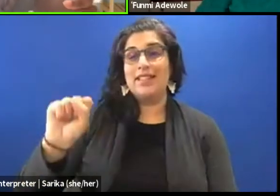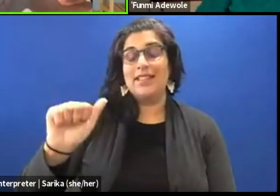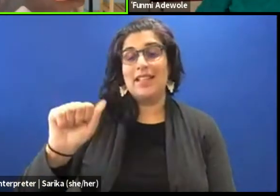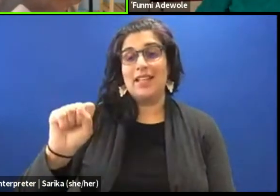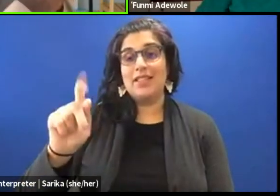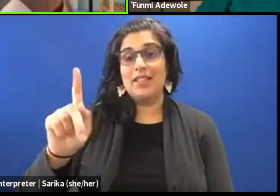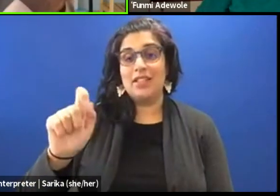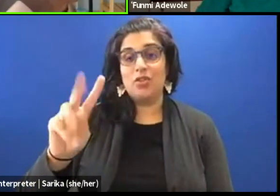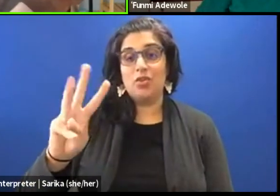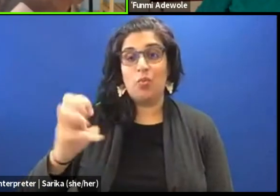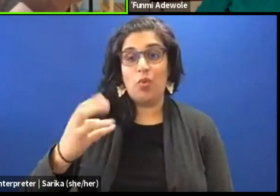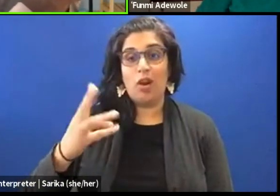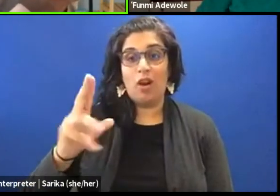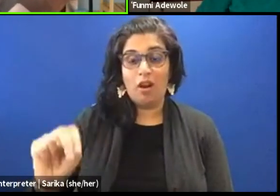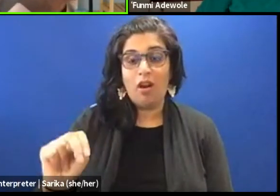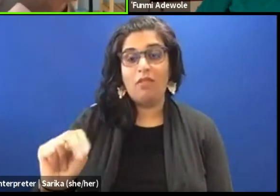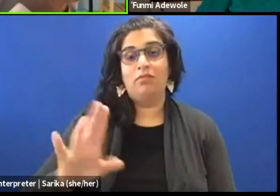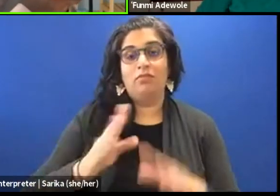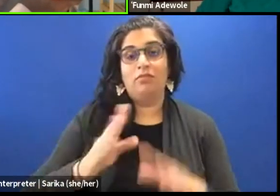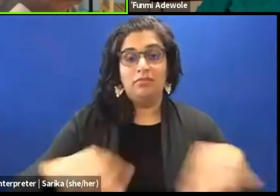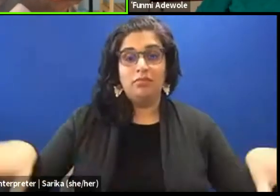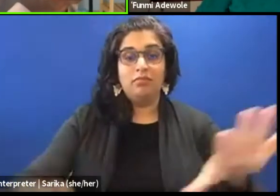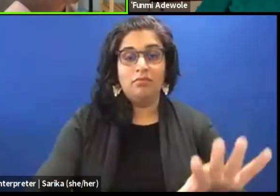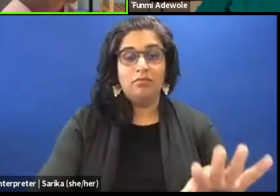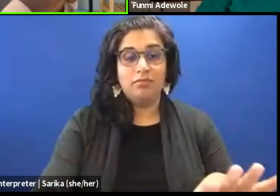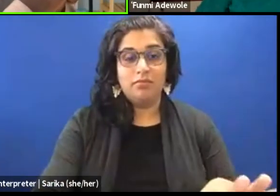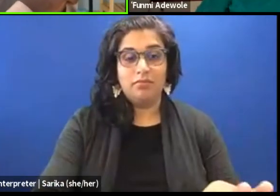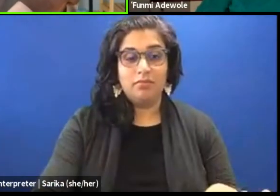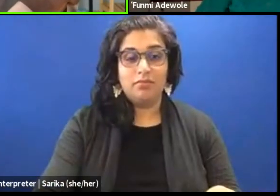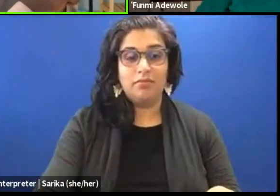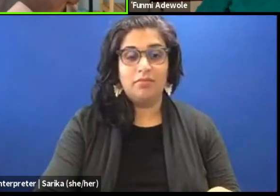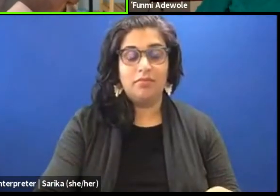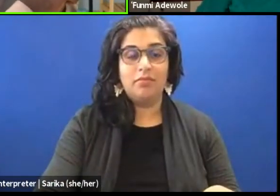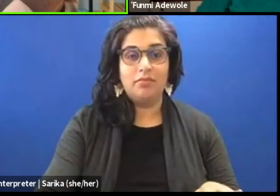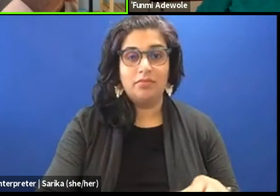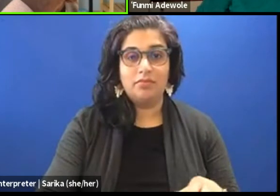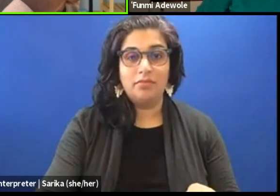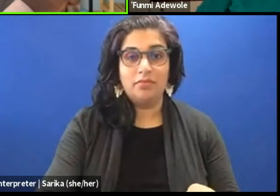of the nêhiyawak, Anihinapek, Dakota, Lakota,